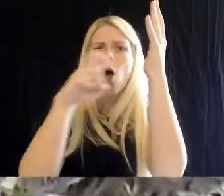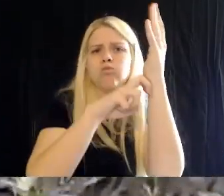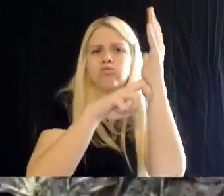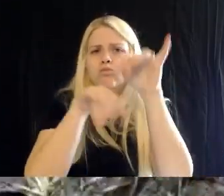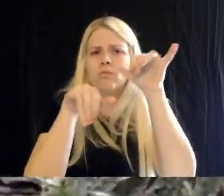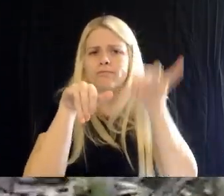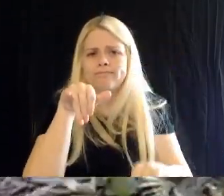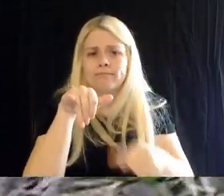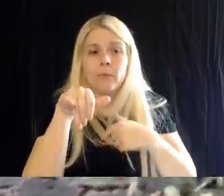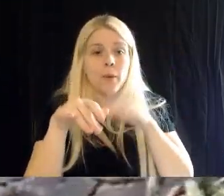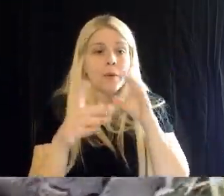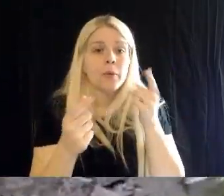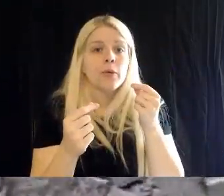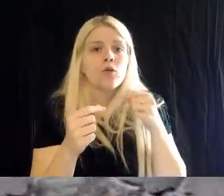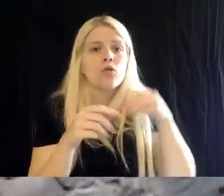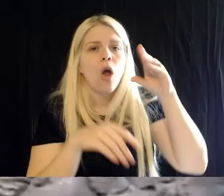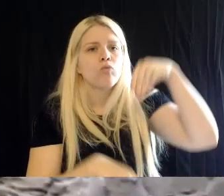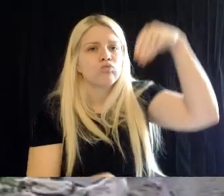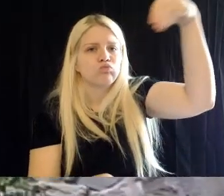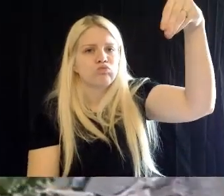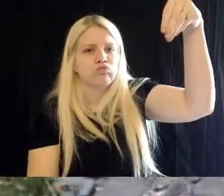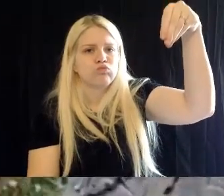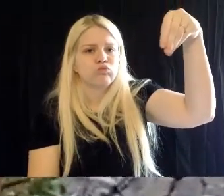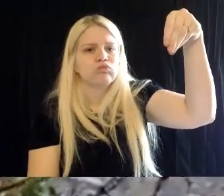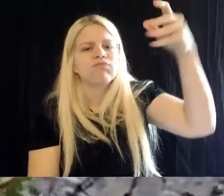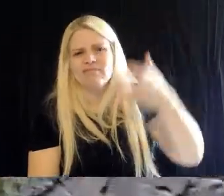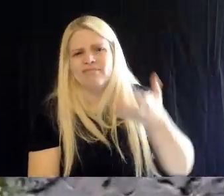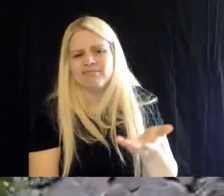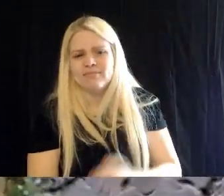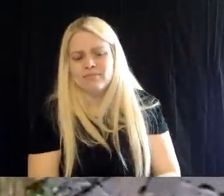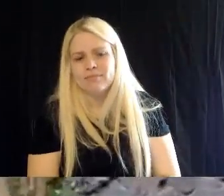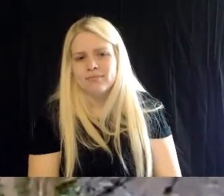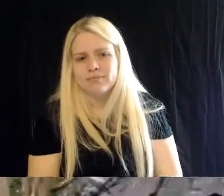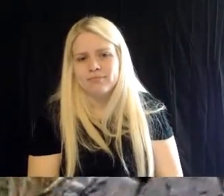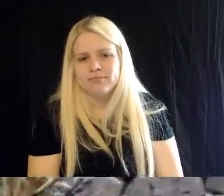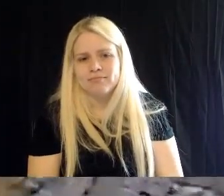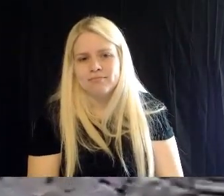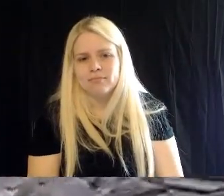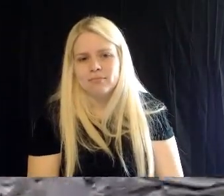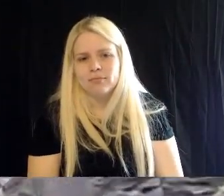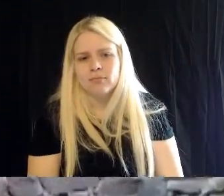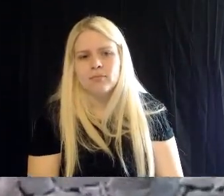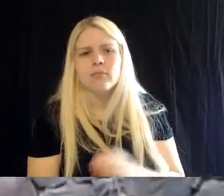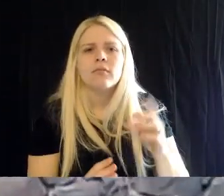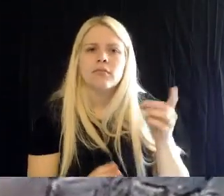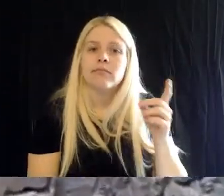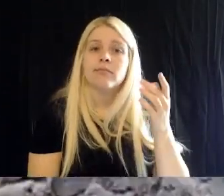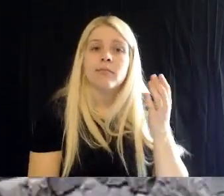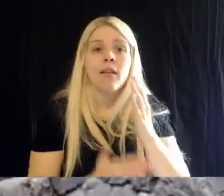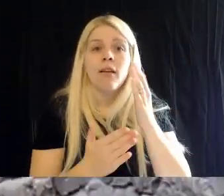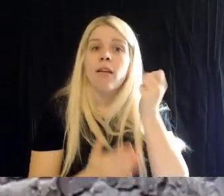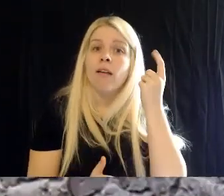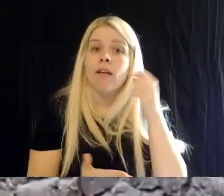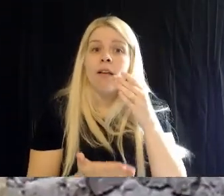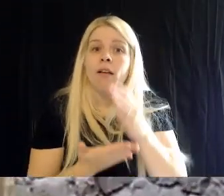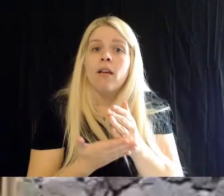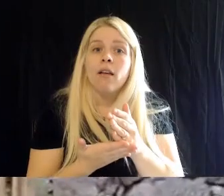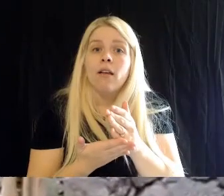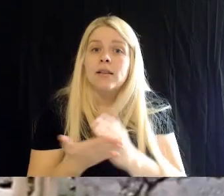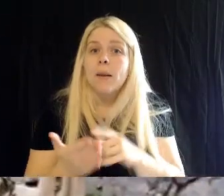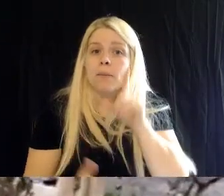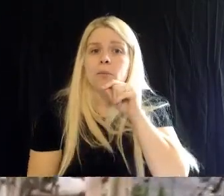Britt: So I hang these up. Yep, they're more comfortable eating off the ground